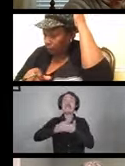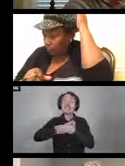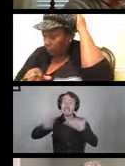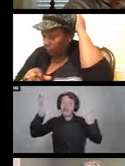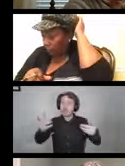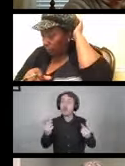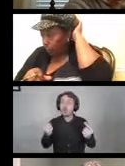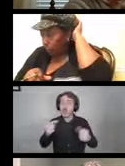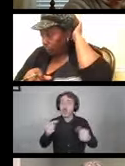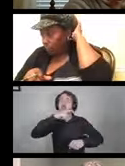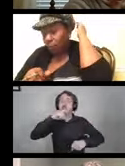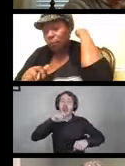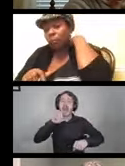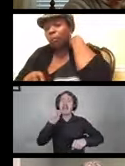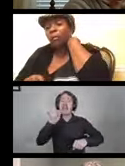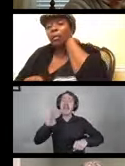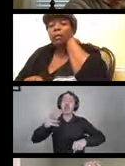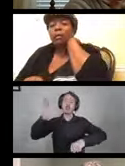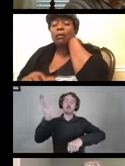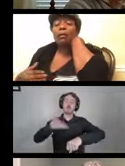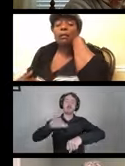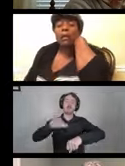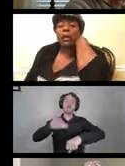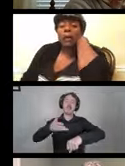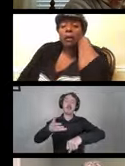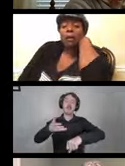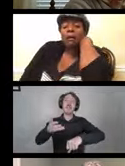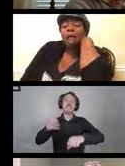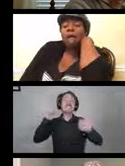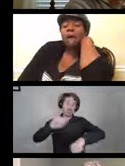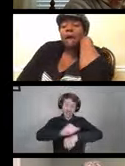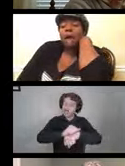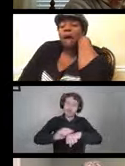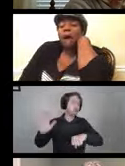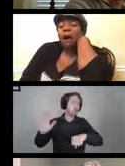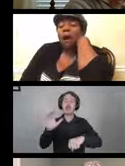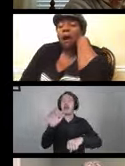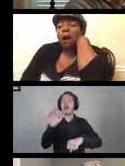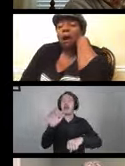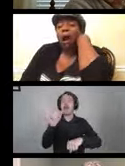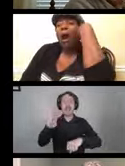Think about keeping tweezers, little picks for trapped debris.